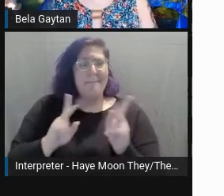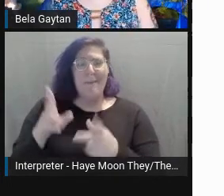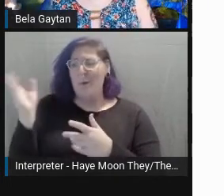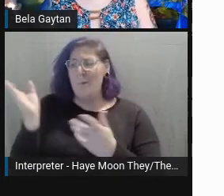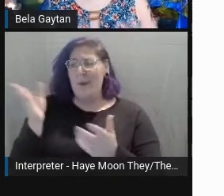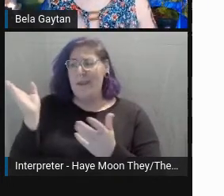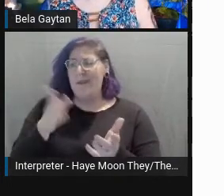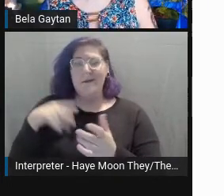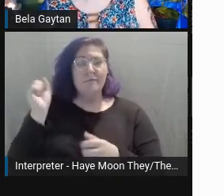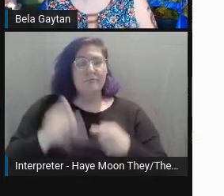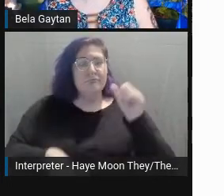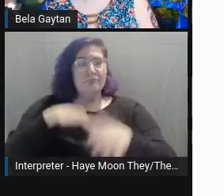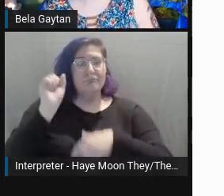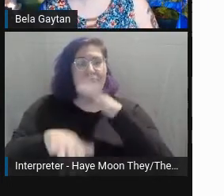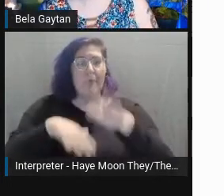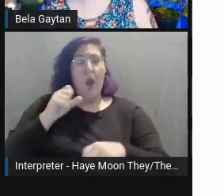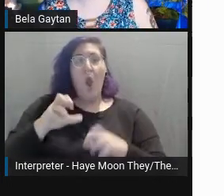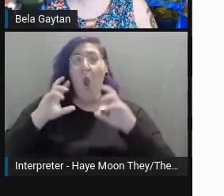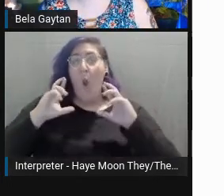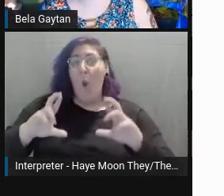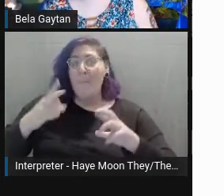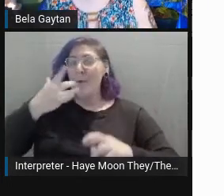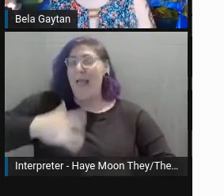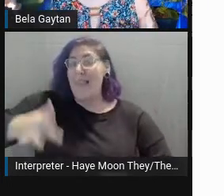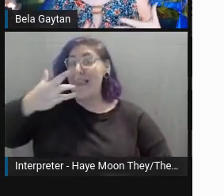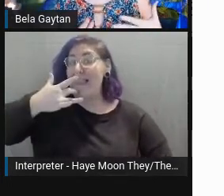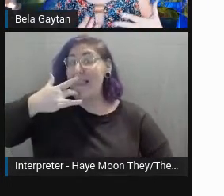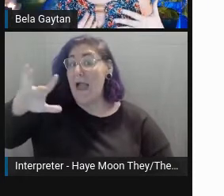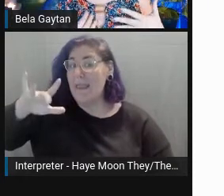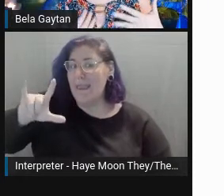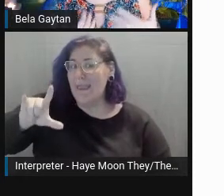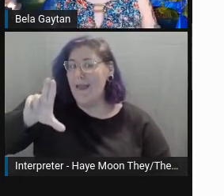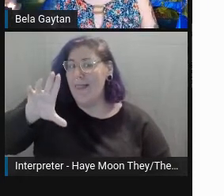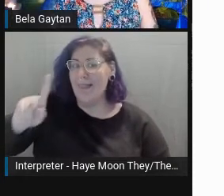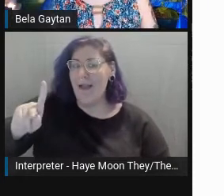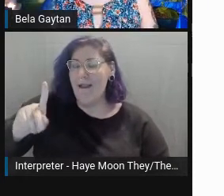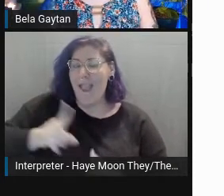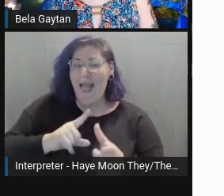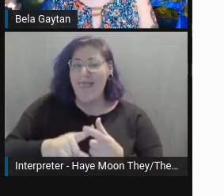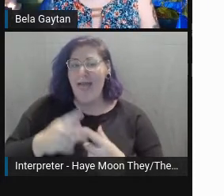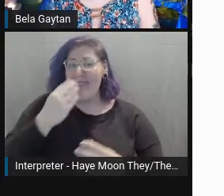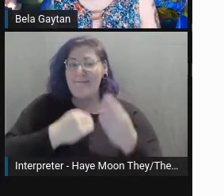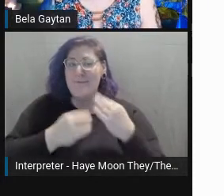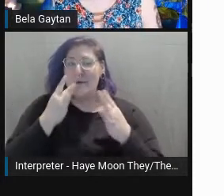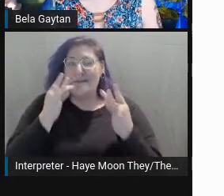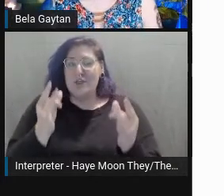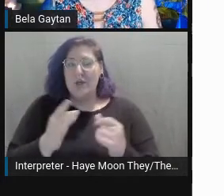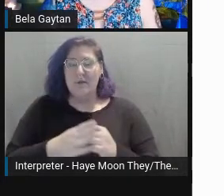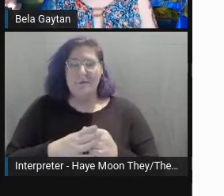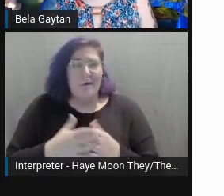and you hope you get lucky with a delicious meal, but a lot of people won't know what that is.